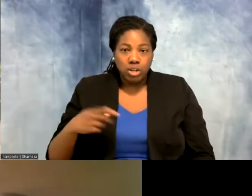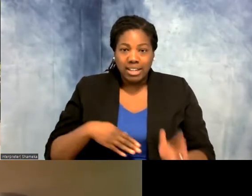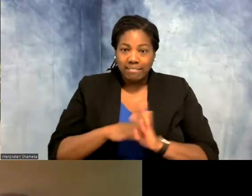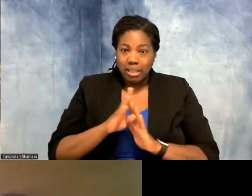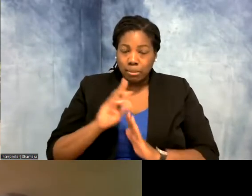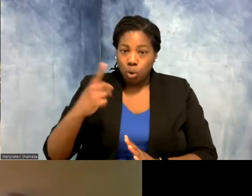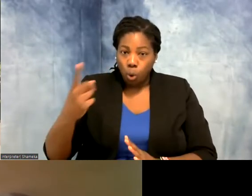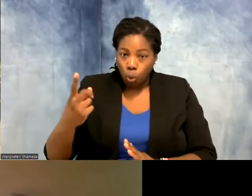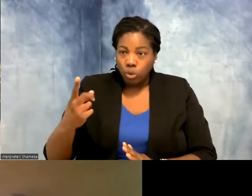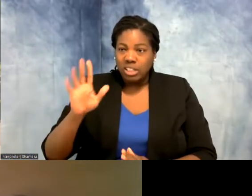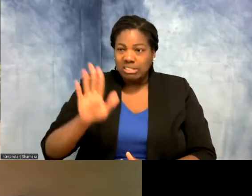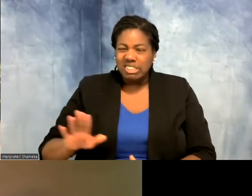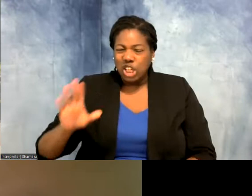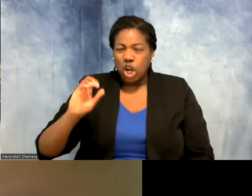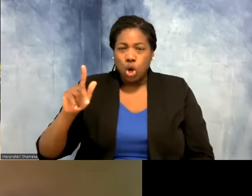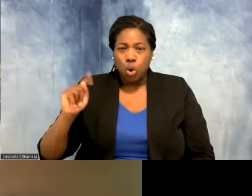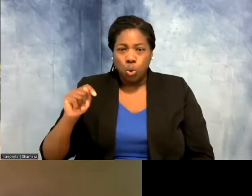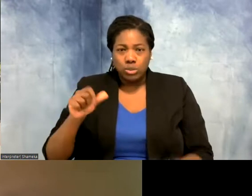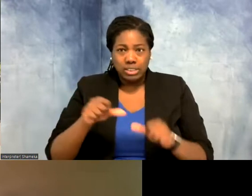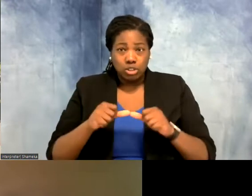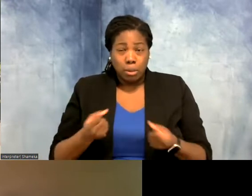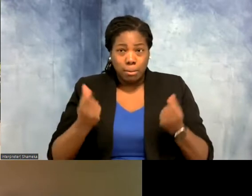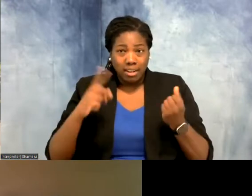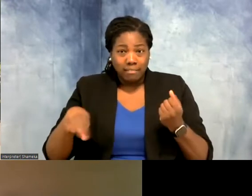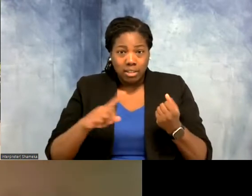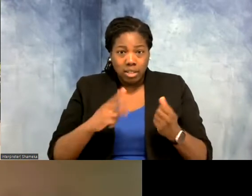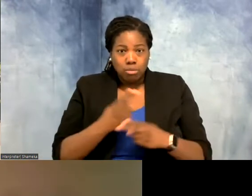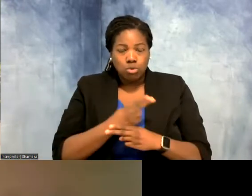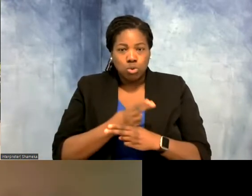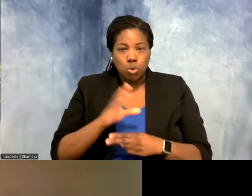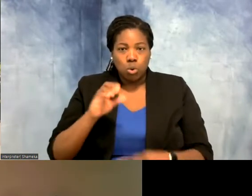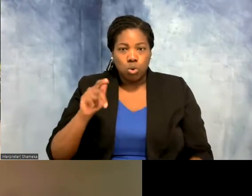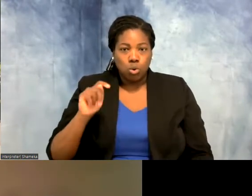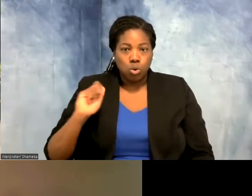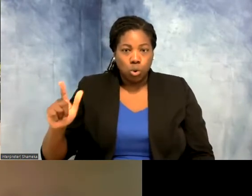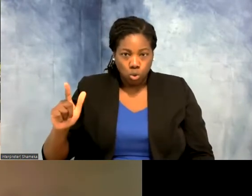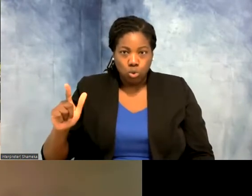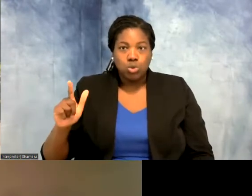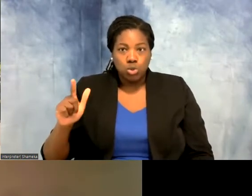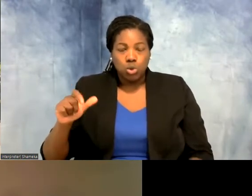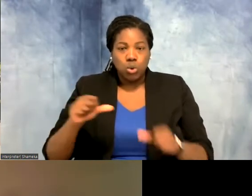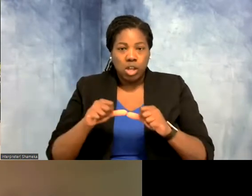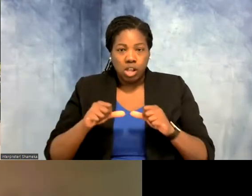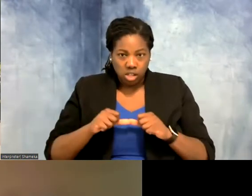coast. Because many of them do use coastal, you know, intertidal areas where the tide comes in and out,